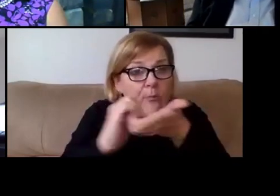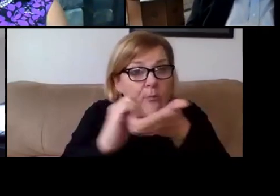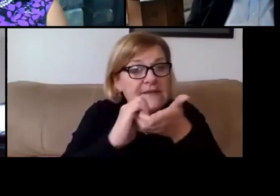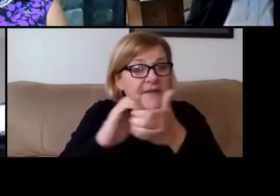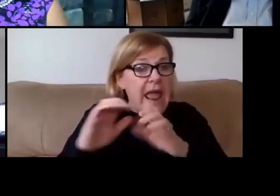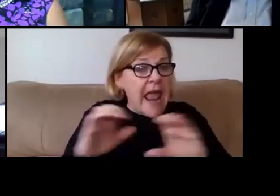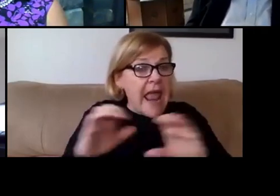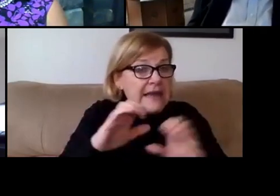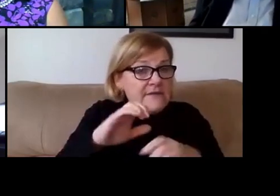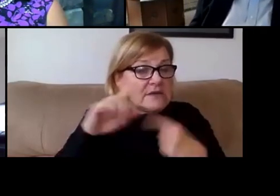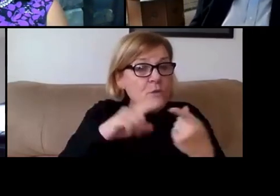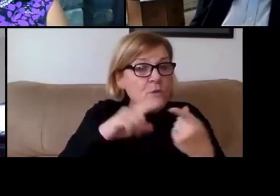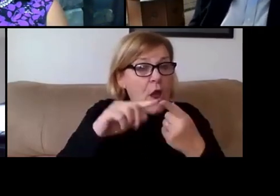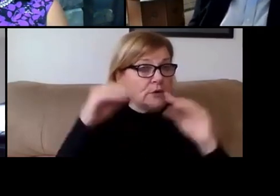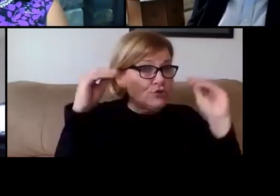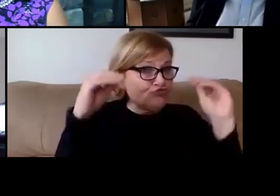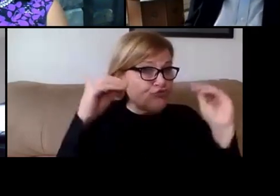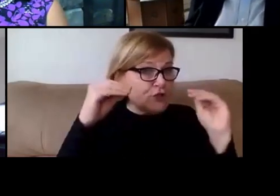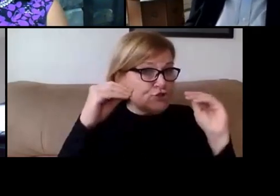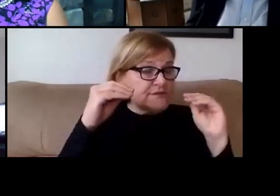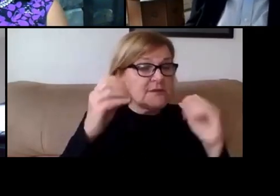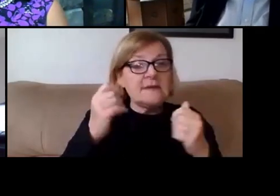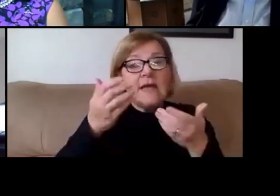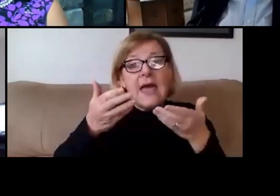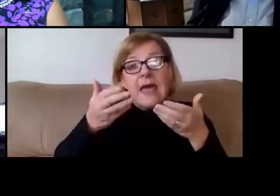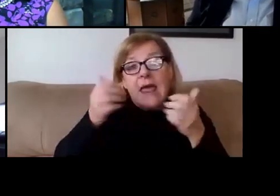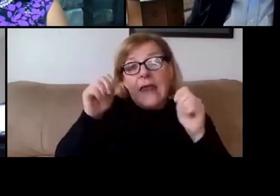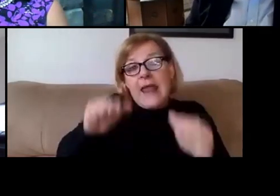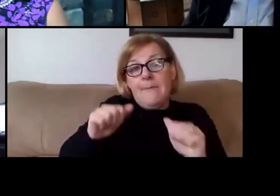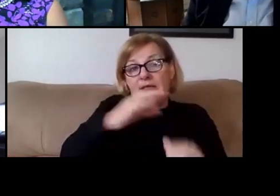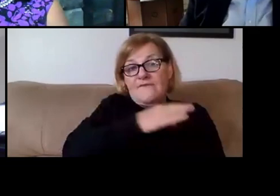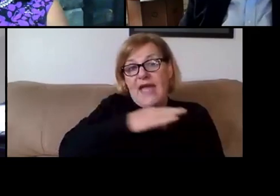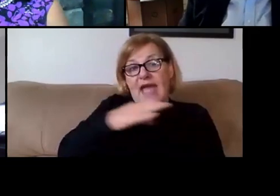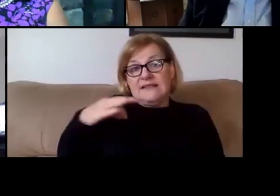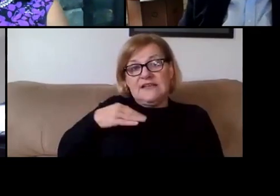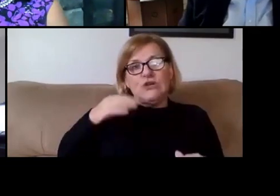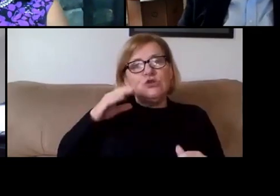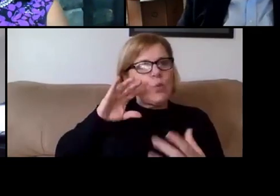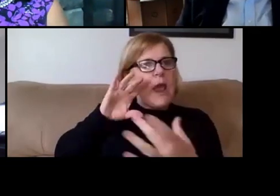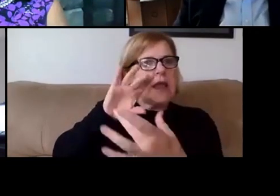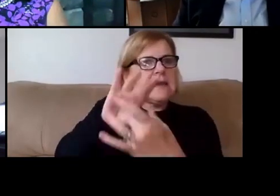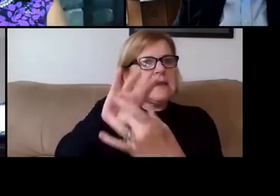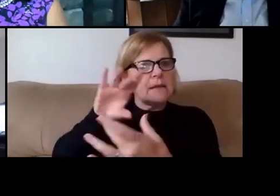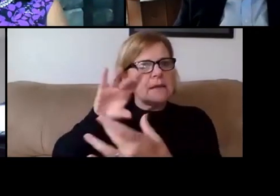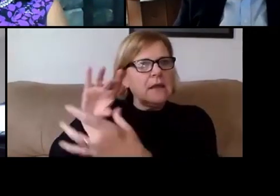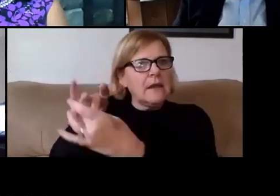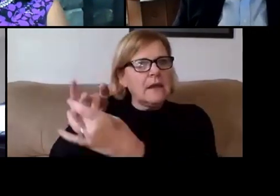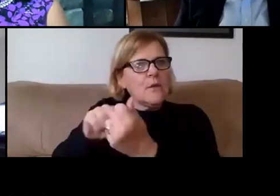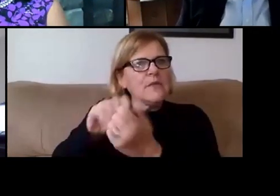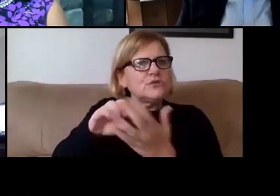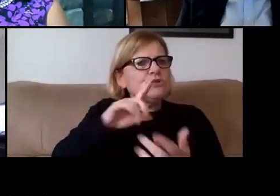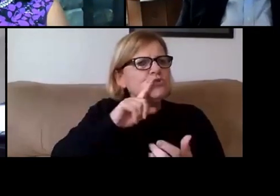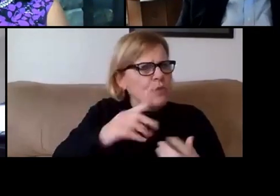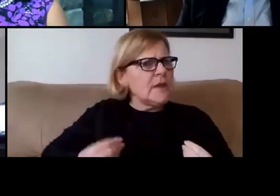around instruction that enable our faculty to connect with students really enrich the learning